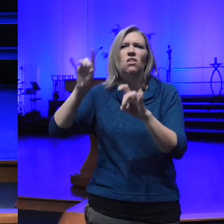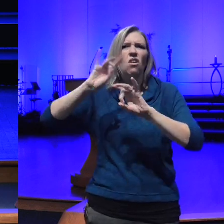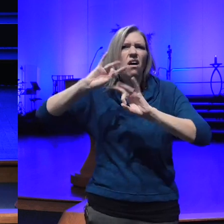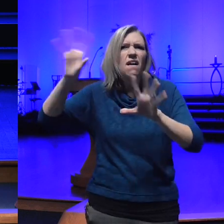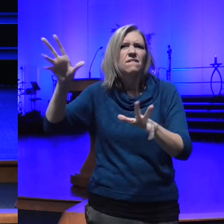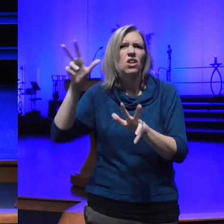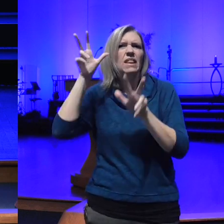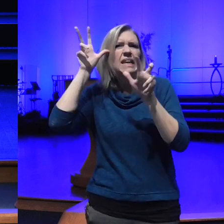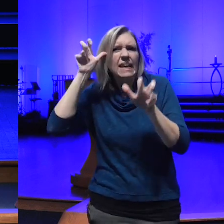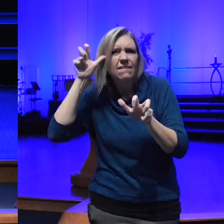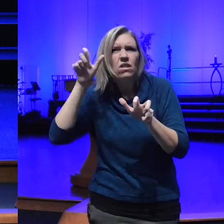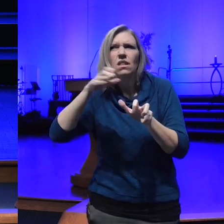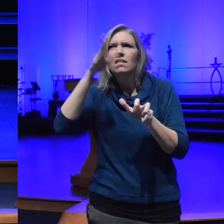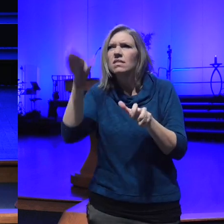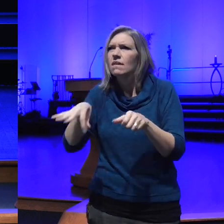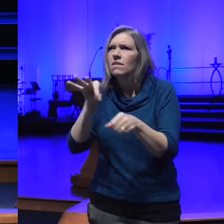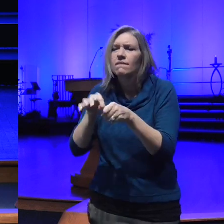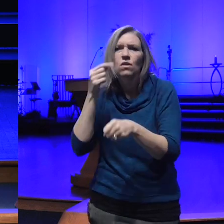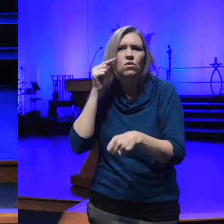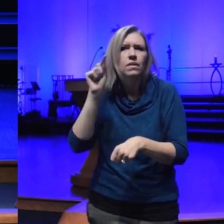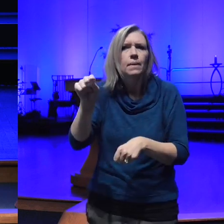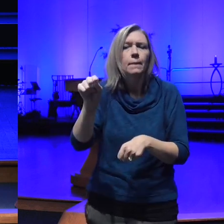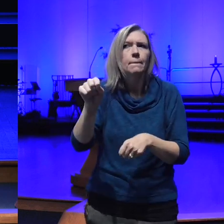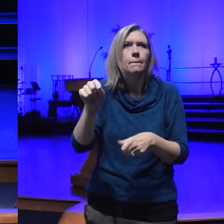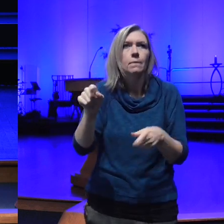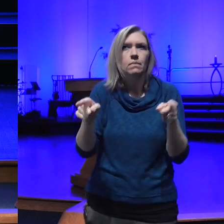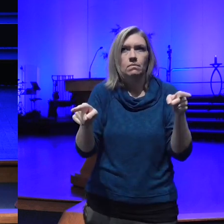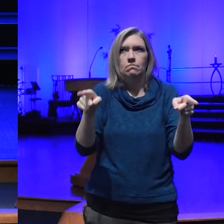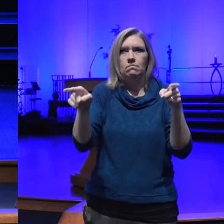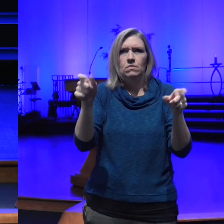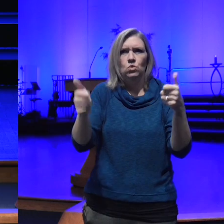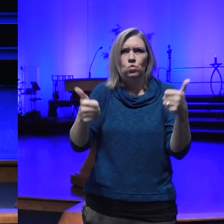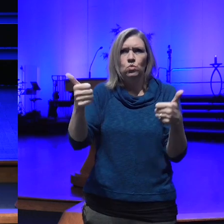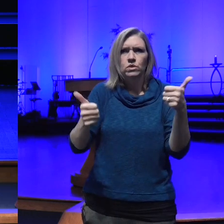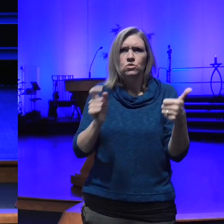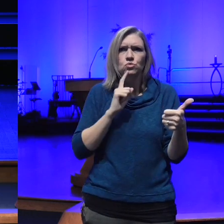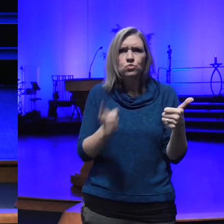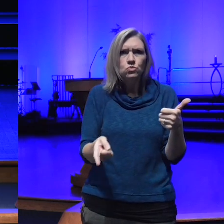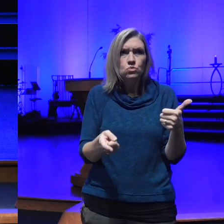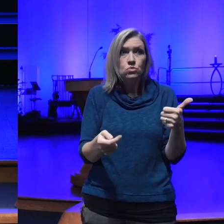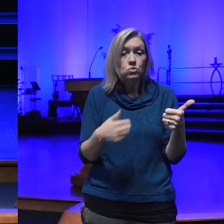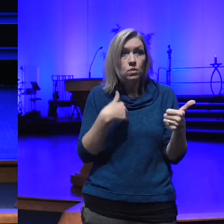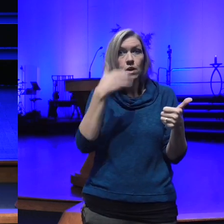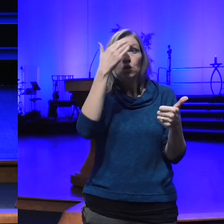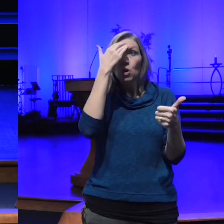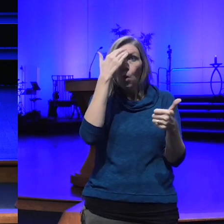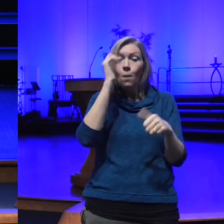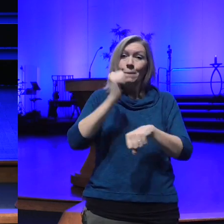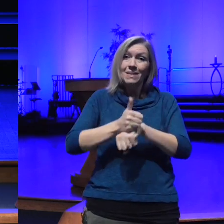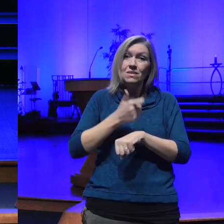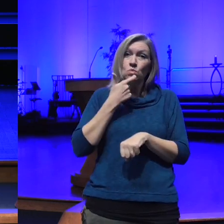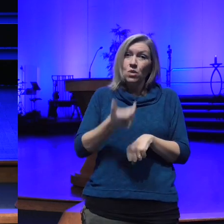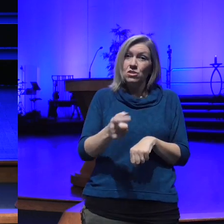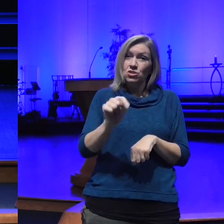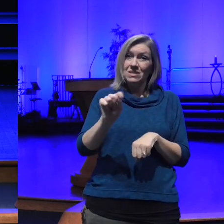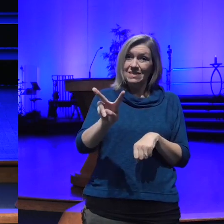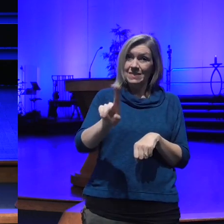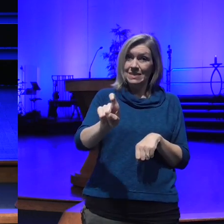for them what's true how do I know what's true do I know what's True by watching television no